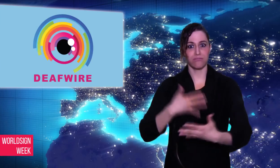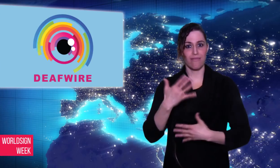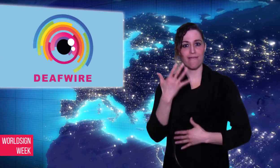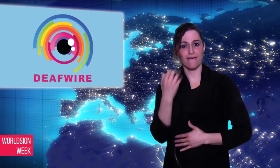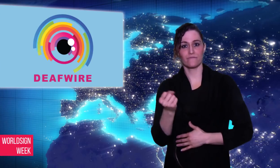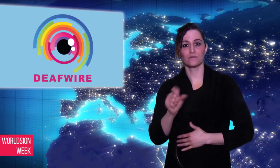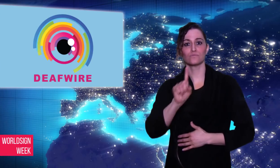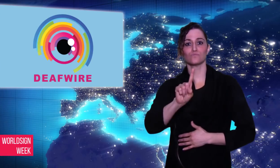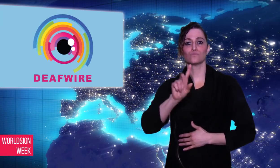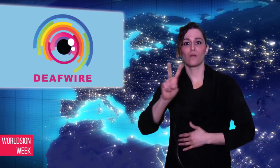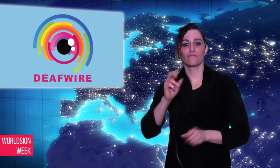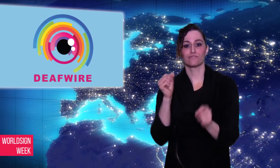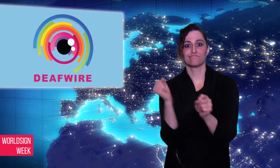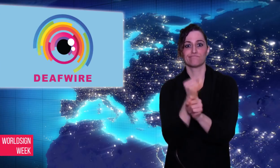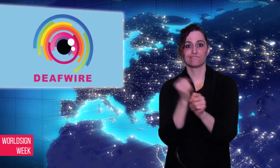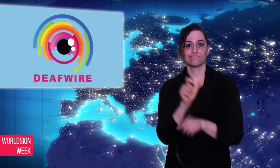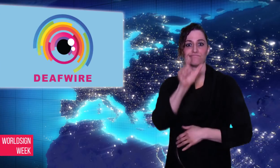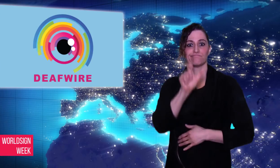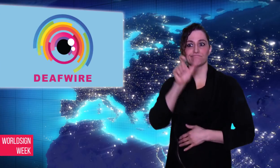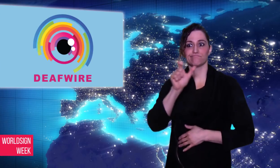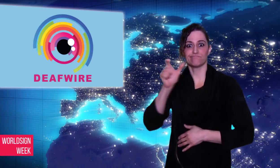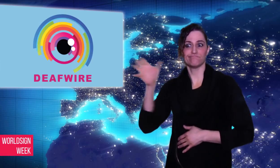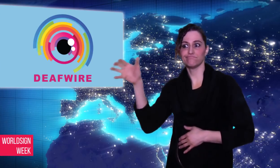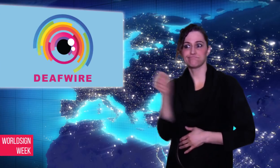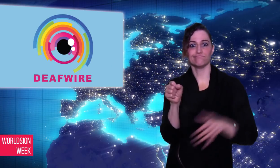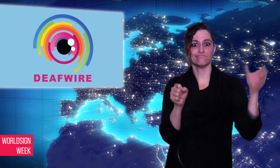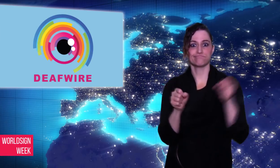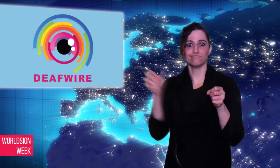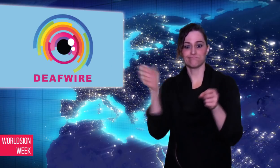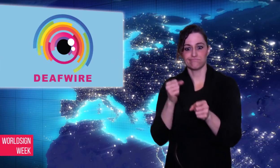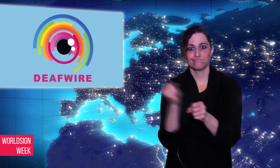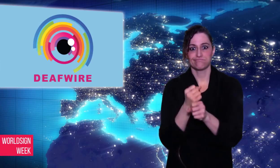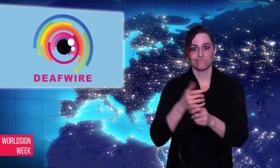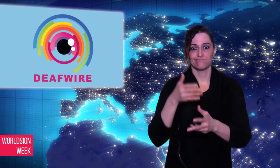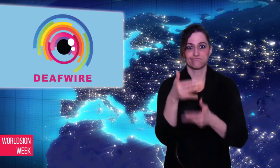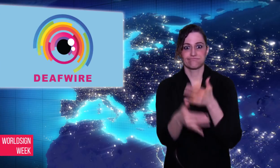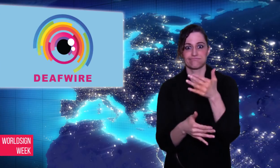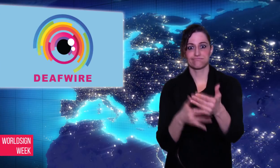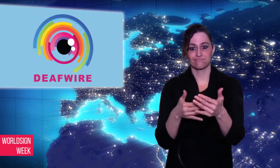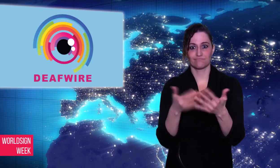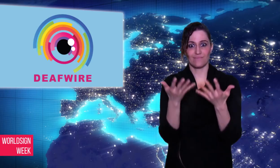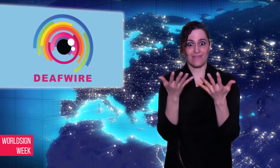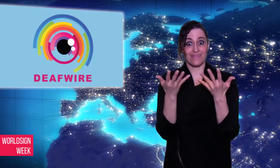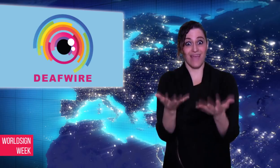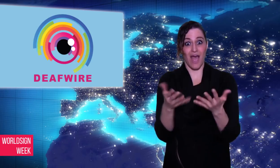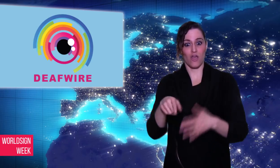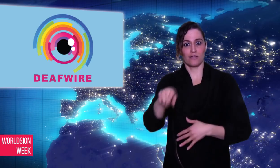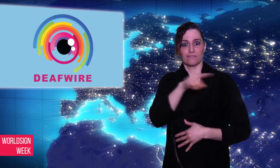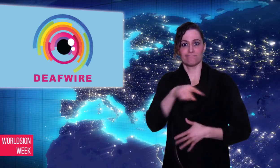employees who are continuing to do